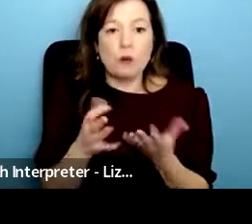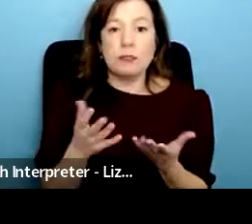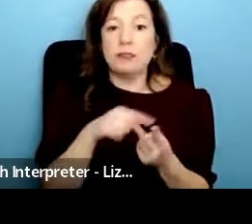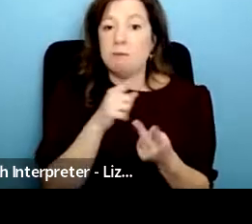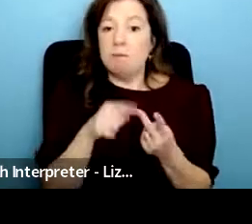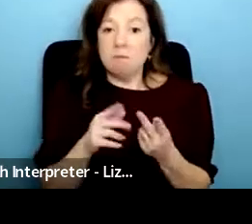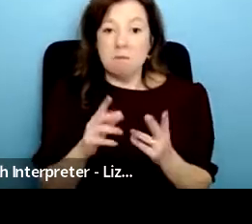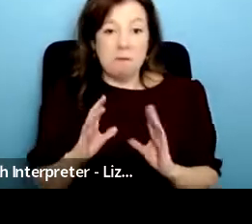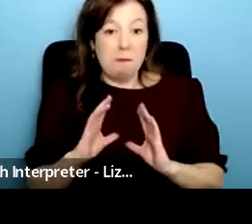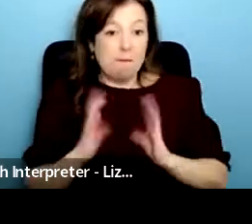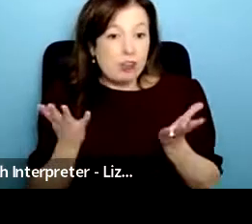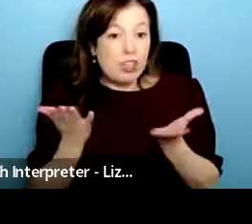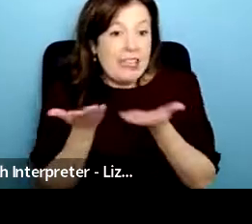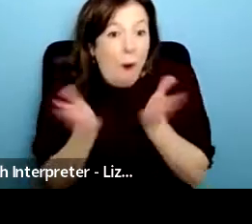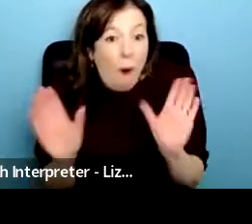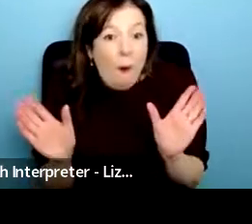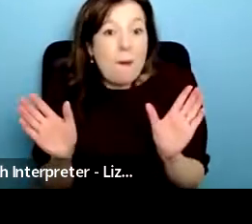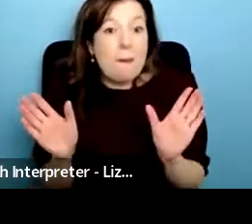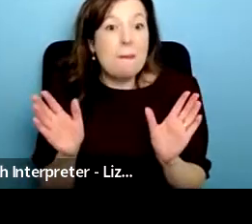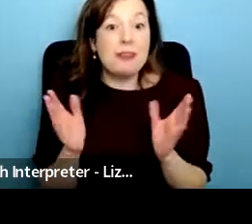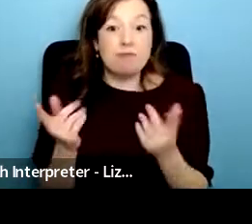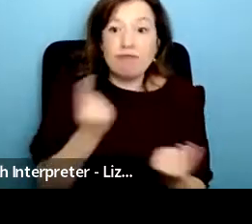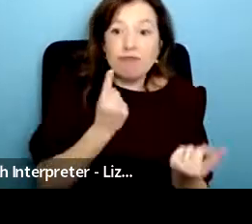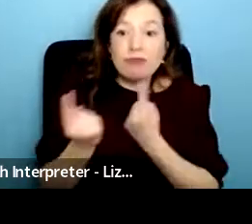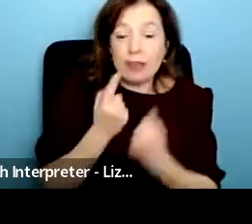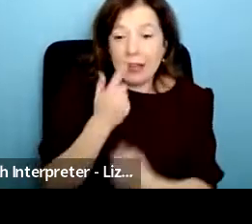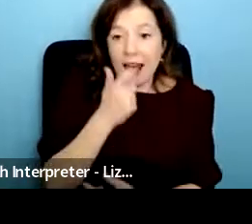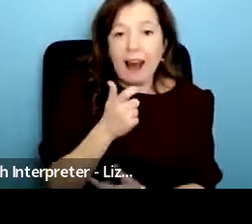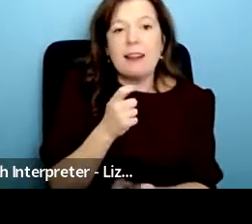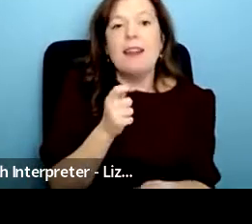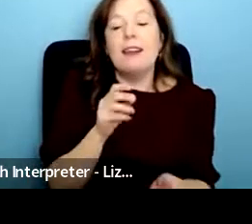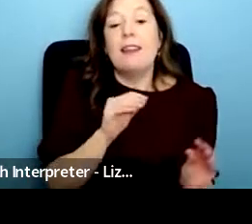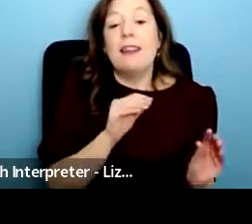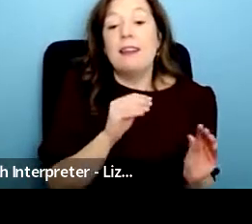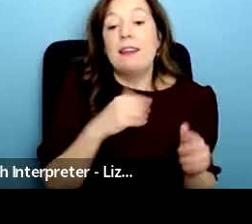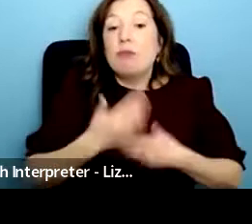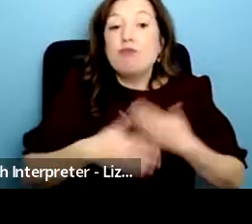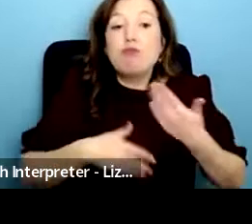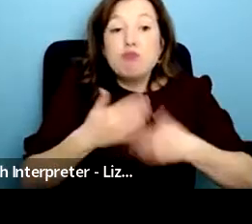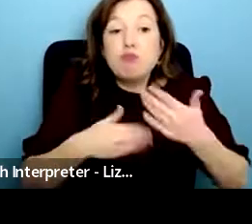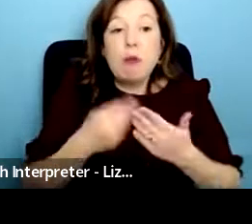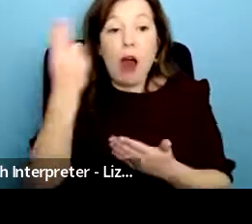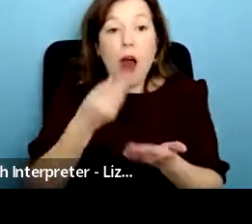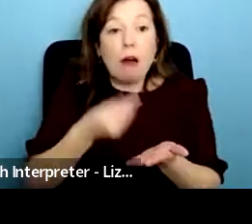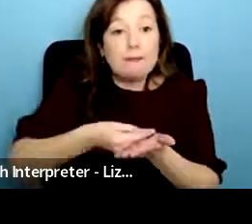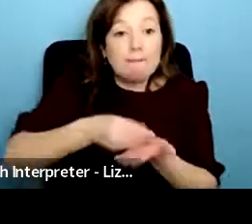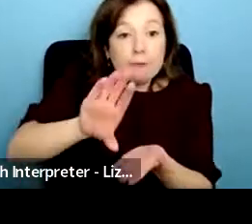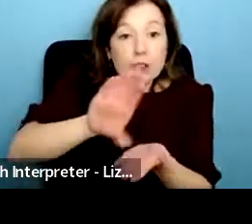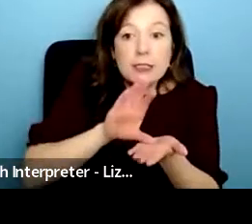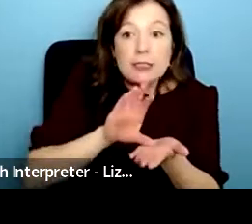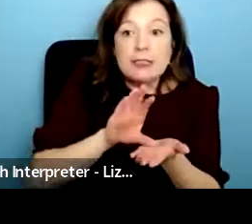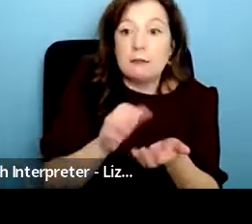um and then we moved into the arts funding space but it seemed that arts funding in some ways you